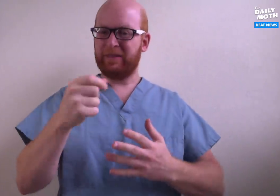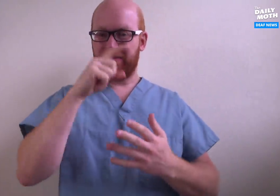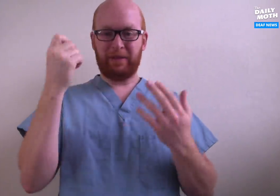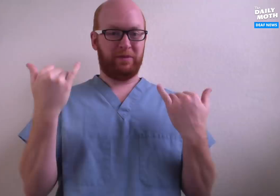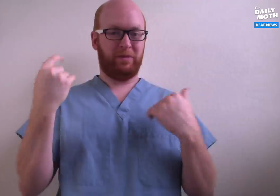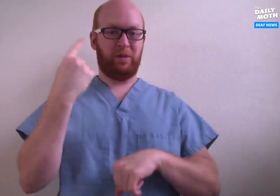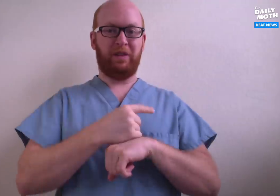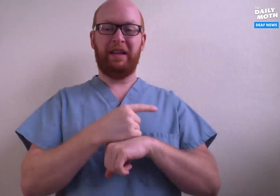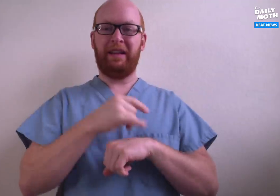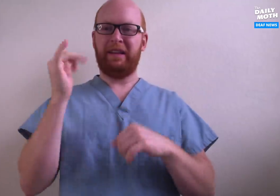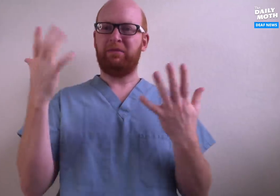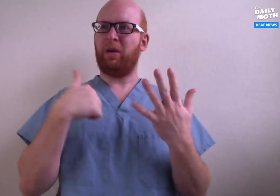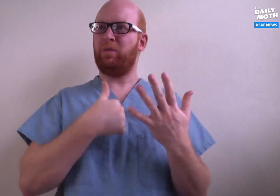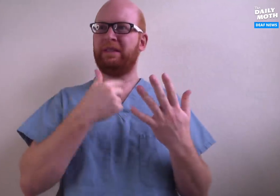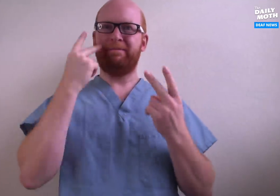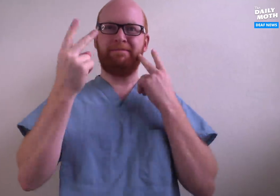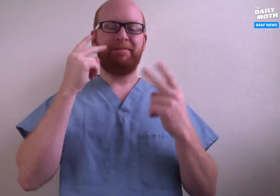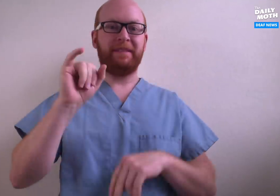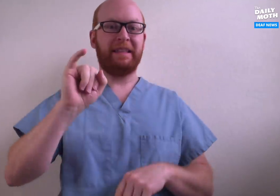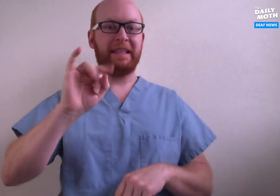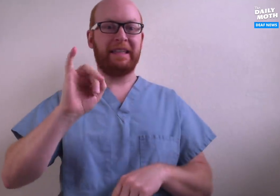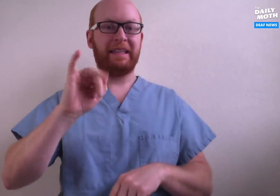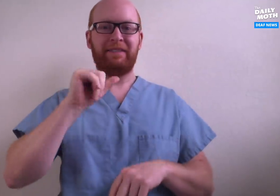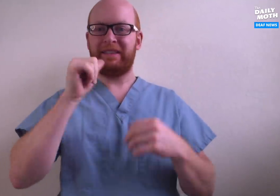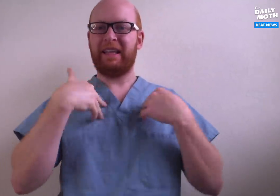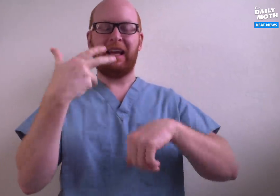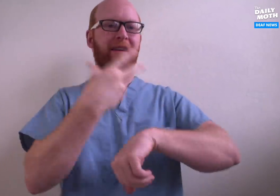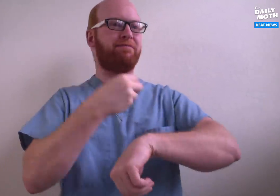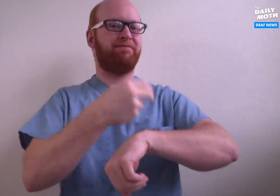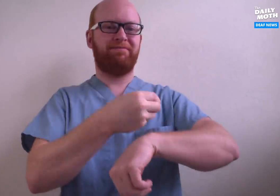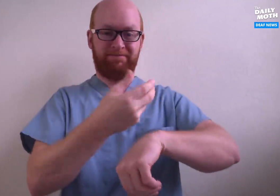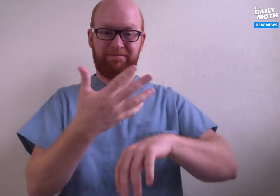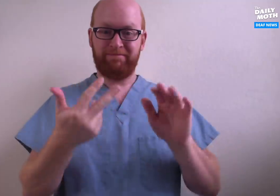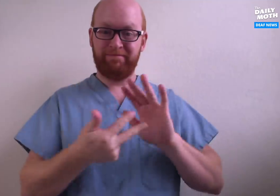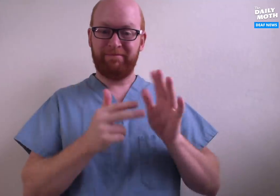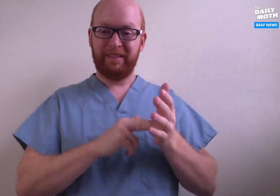Today we are seeing firsthand what happens if you don't have vaccines.